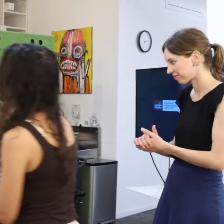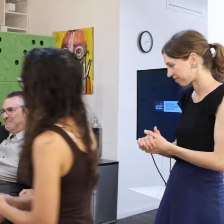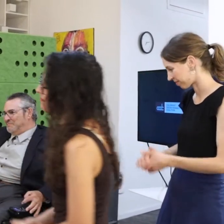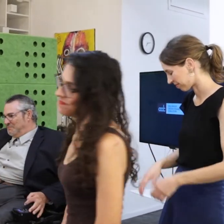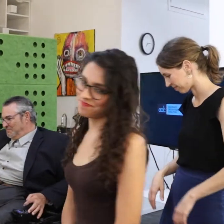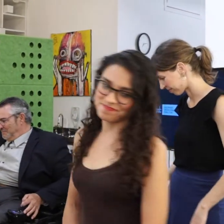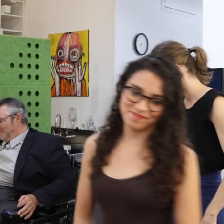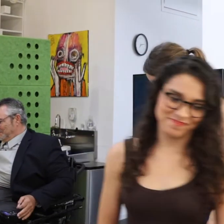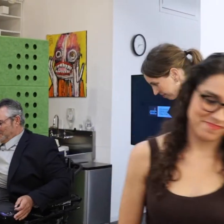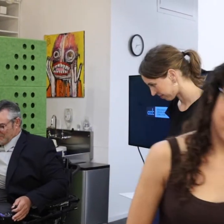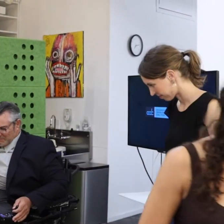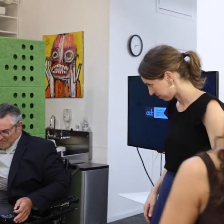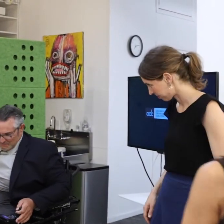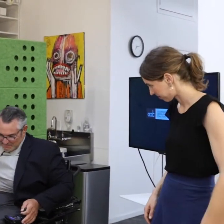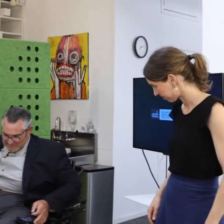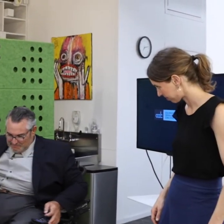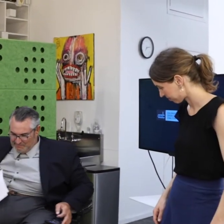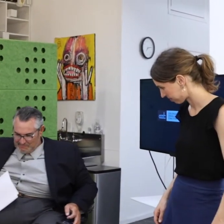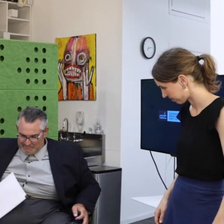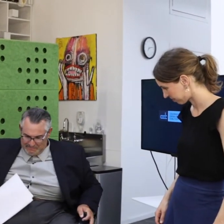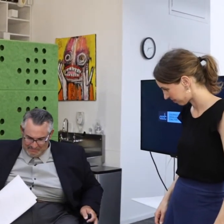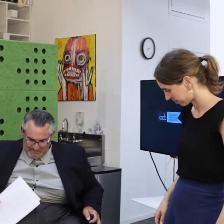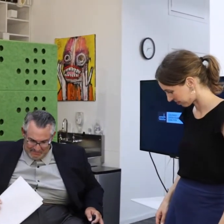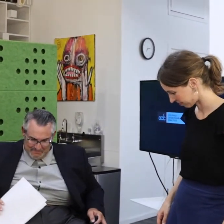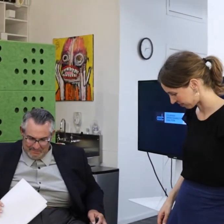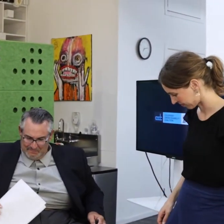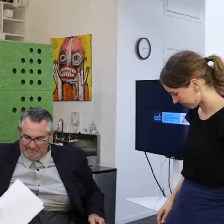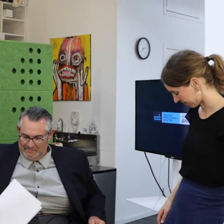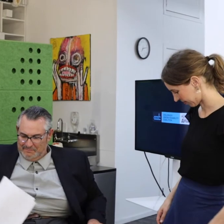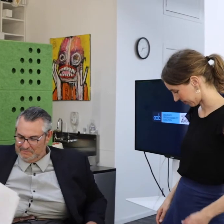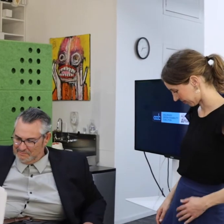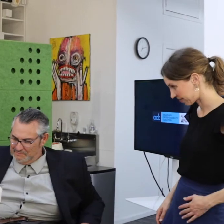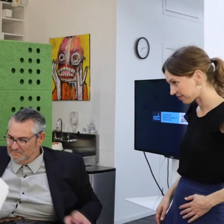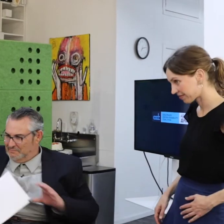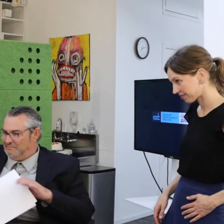Hello -- first of all thank you for presenting us an